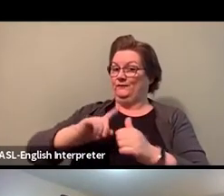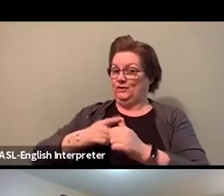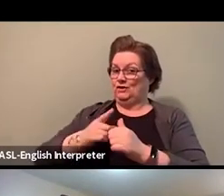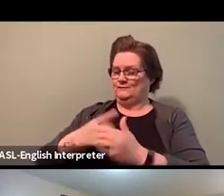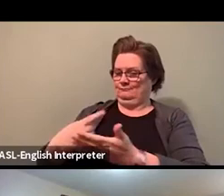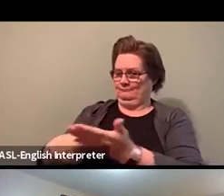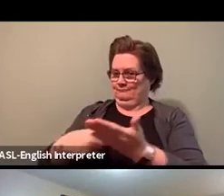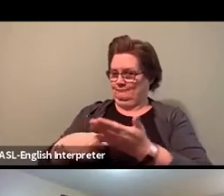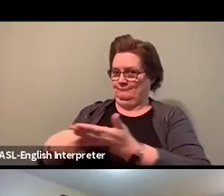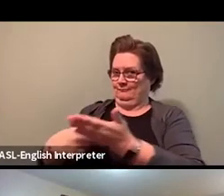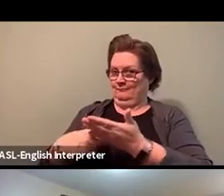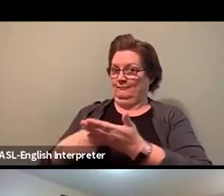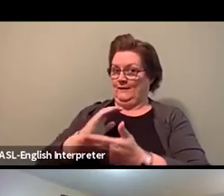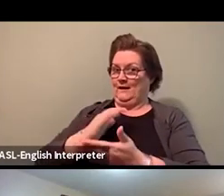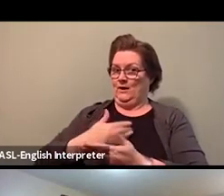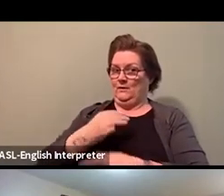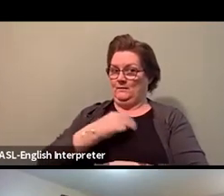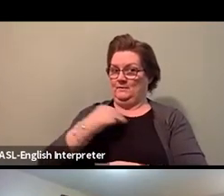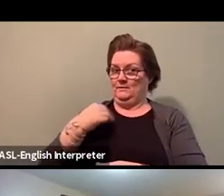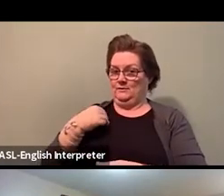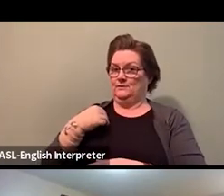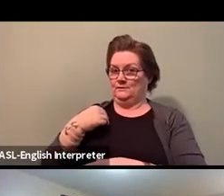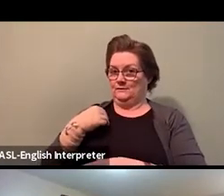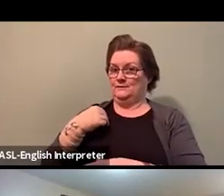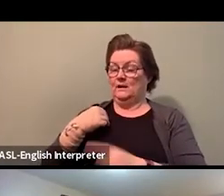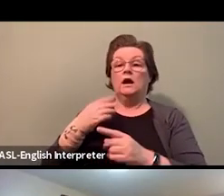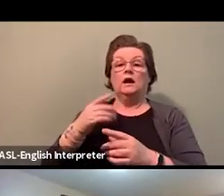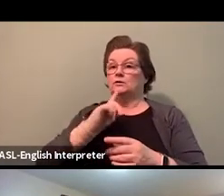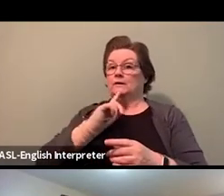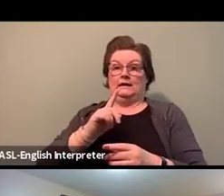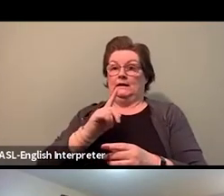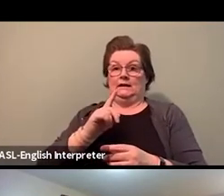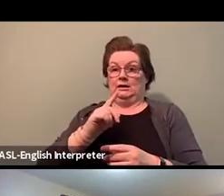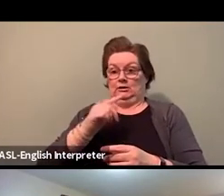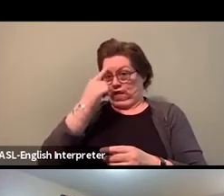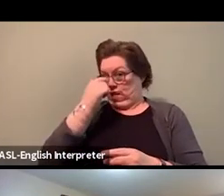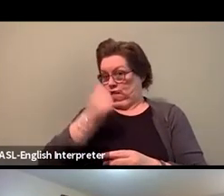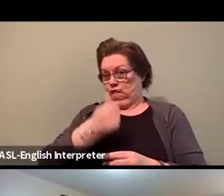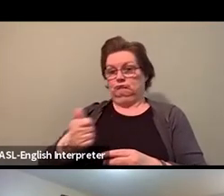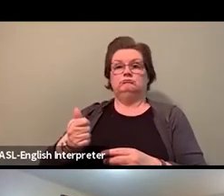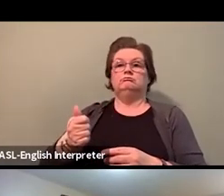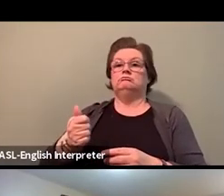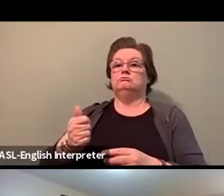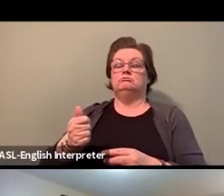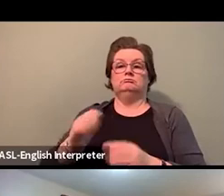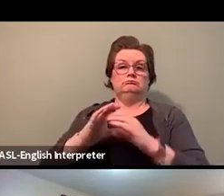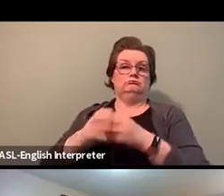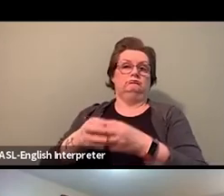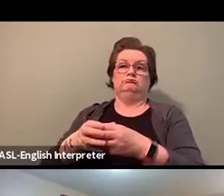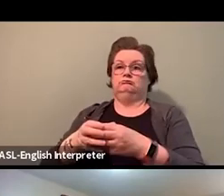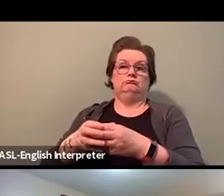there nothing preventing any local from setting up their own equity, like committee,